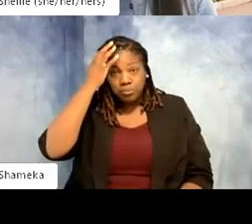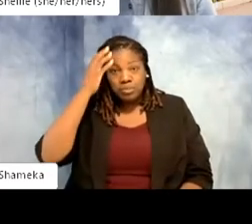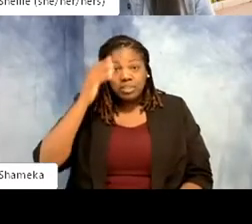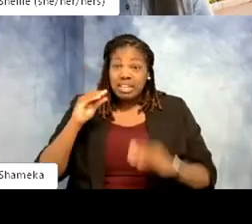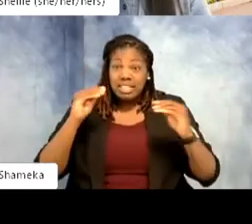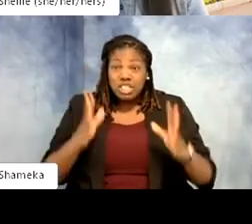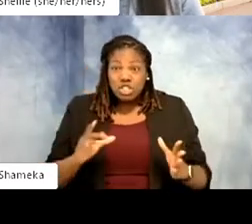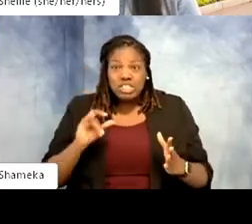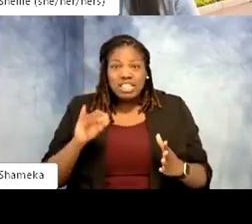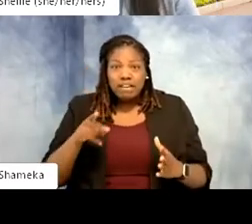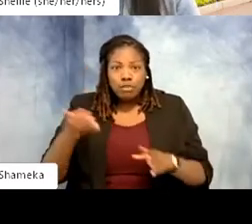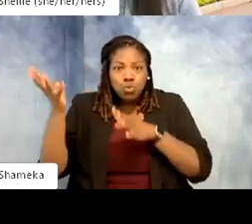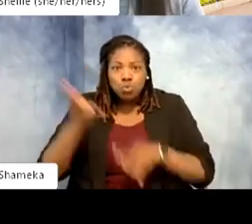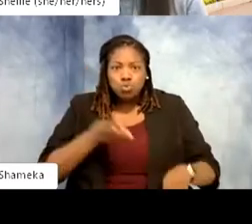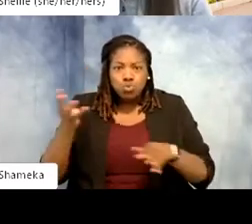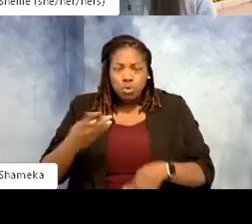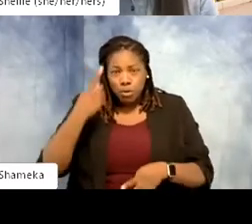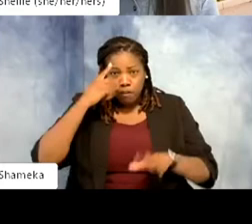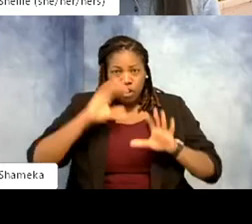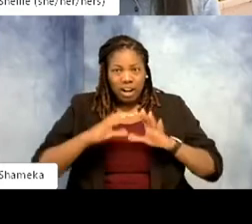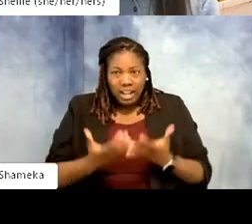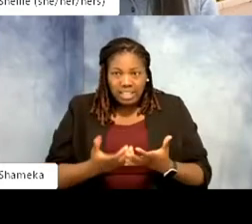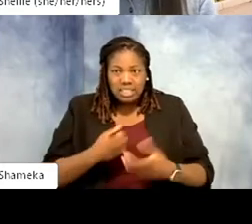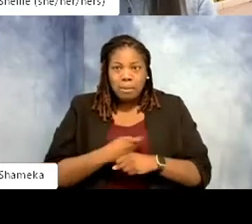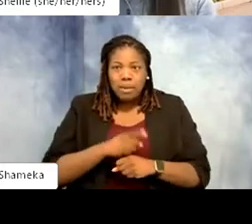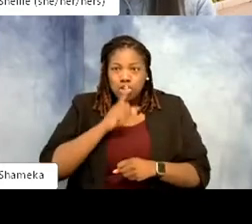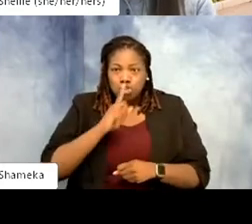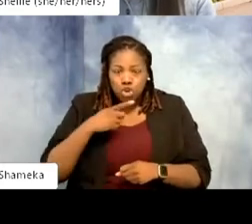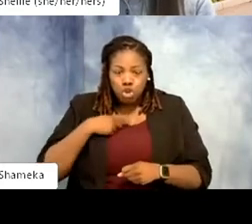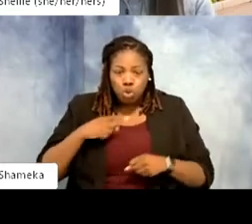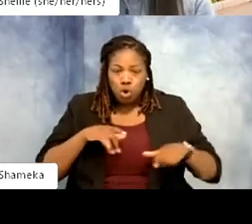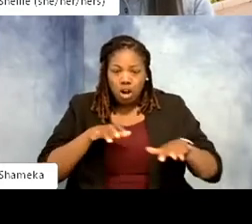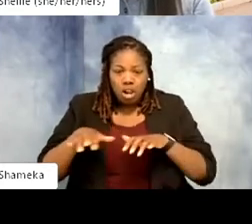are streaming for your whole class, be sure to keep your keyboard close by to chime in on their behalf.